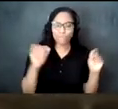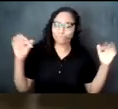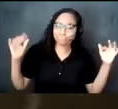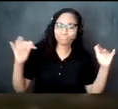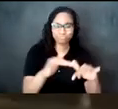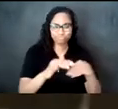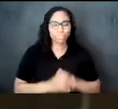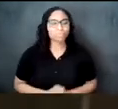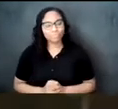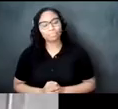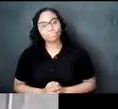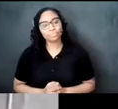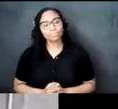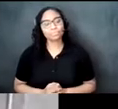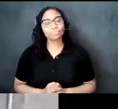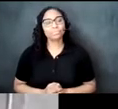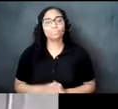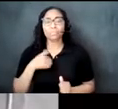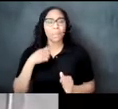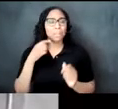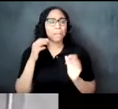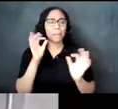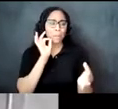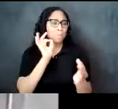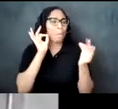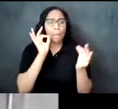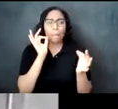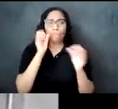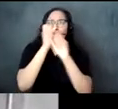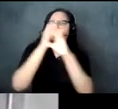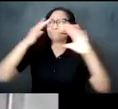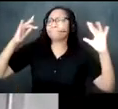the ideal tea room was a chic and colorful feature of social life